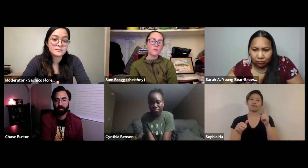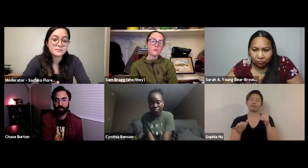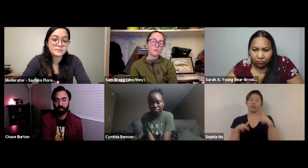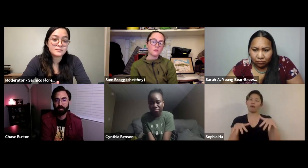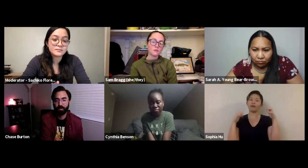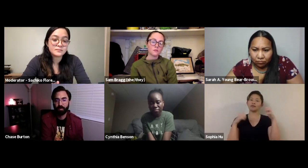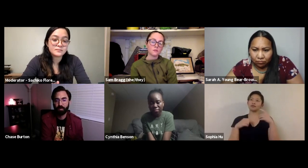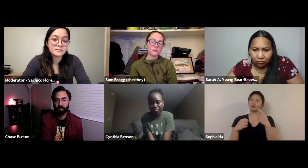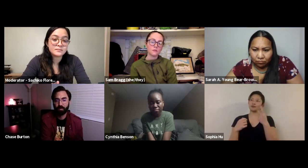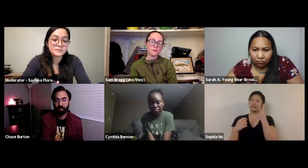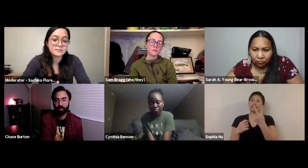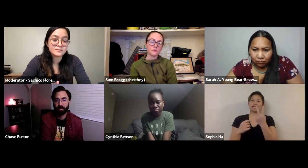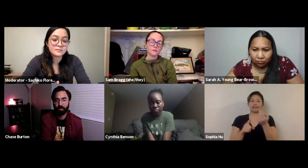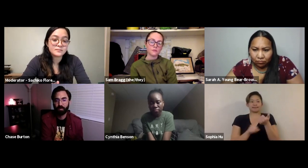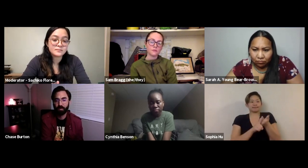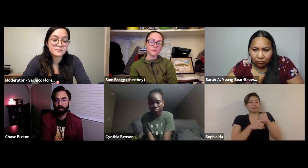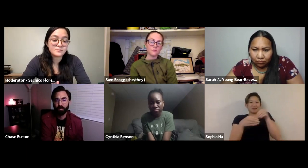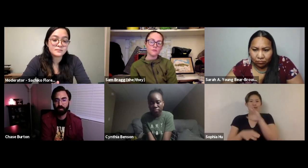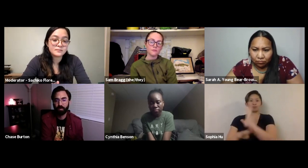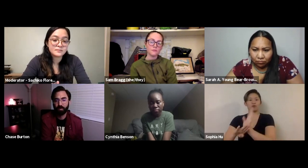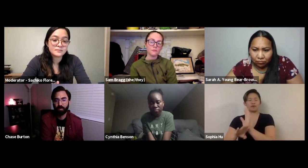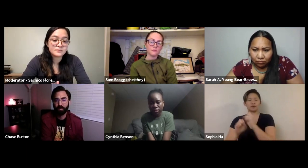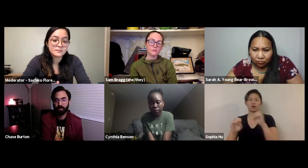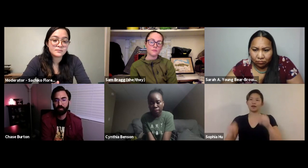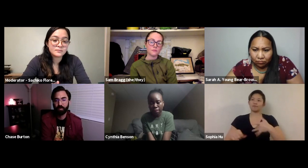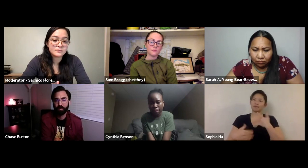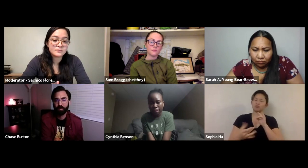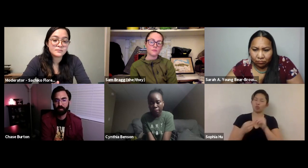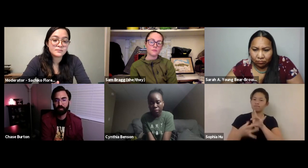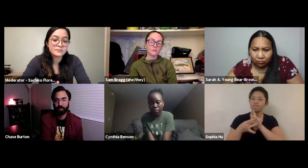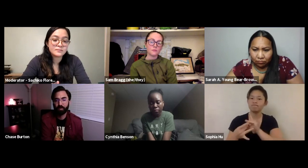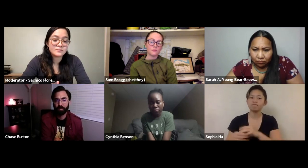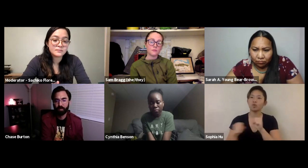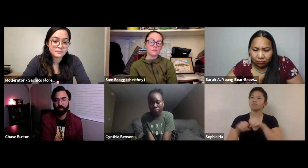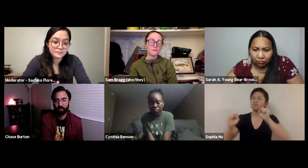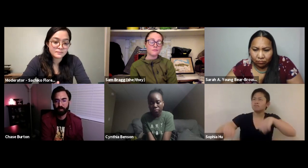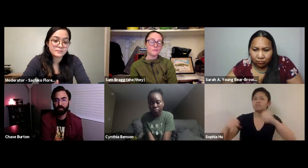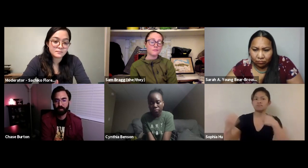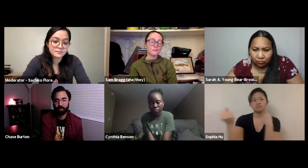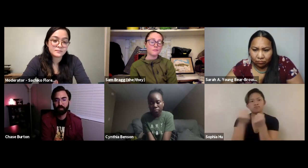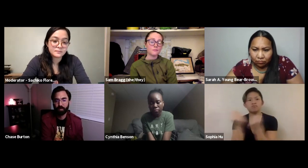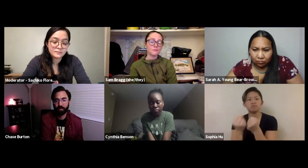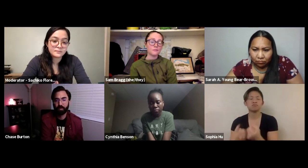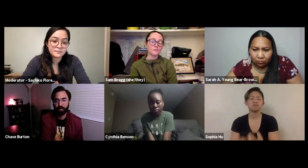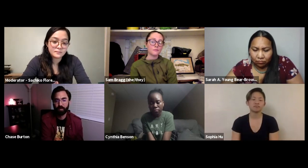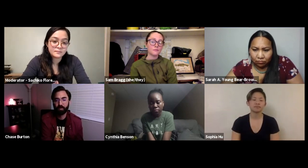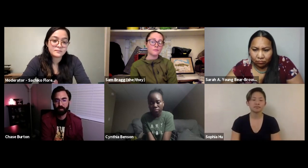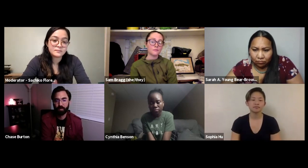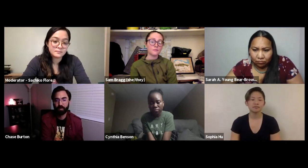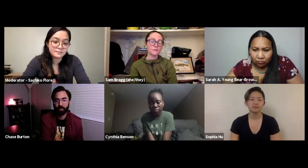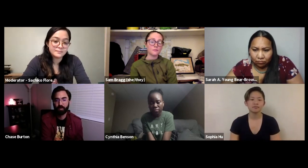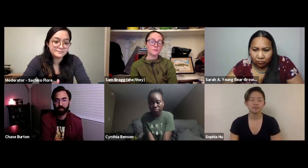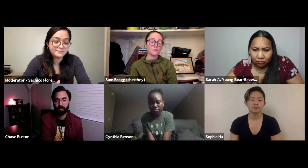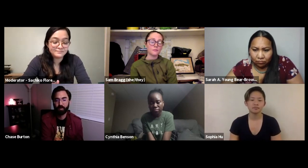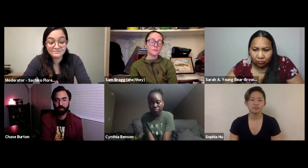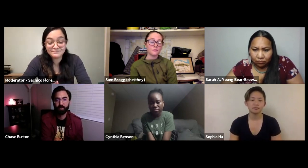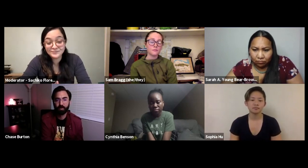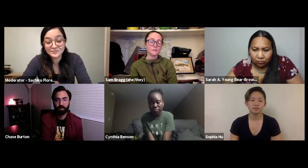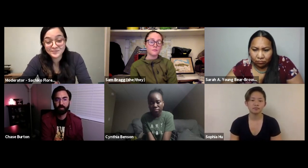representation and seeing yourselves in films makes you want to connect more and support